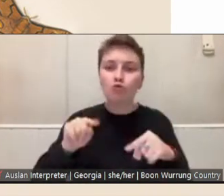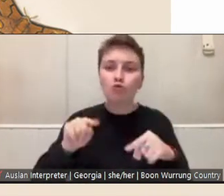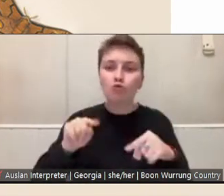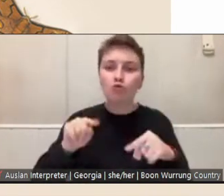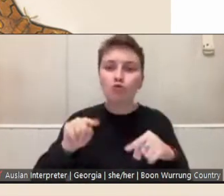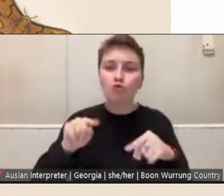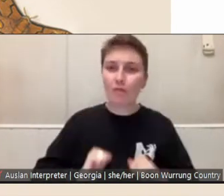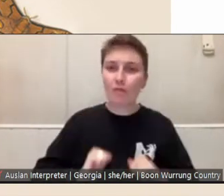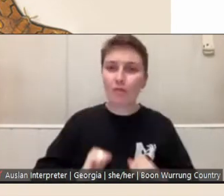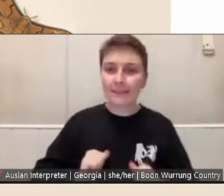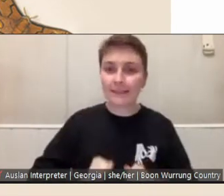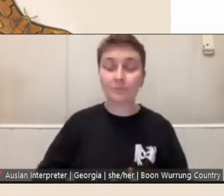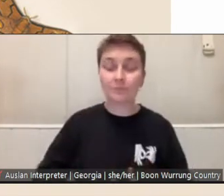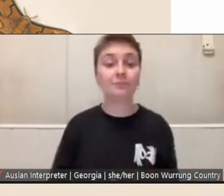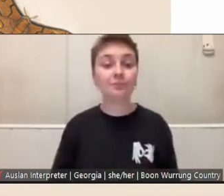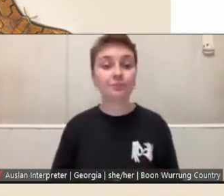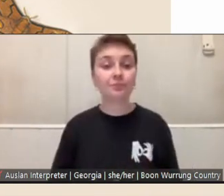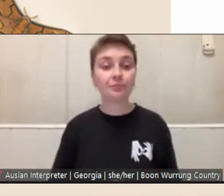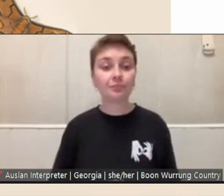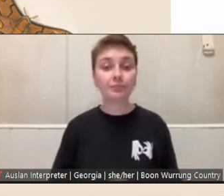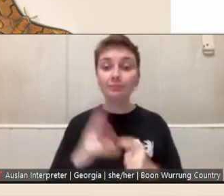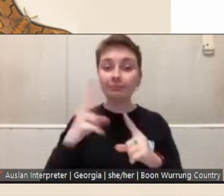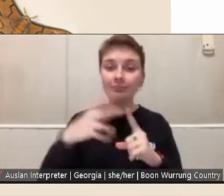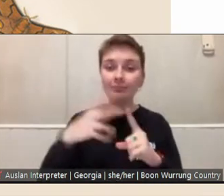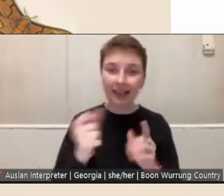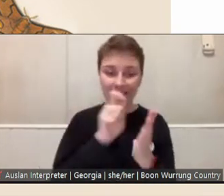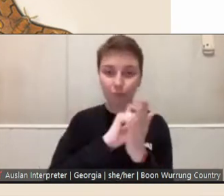Applicants must have submit a written application with supporting visual references.